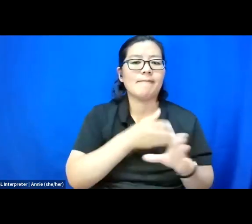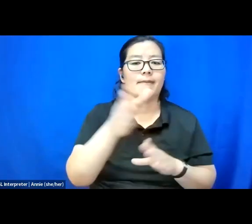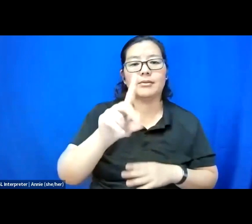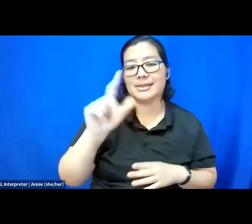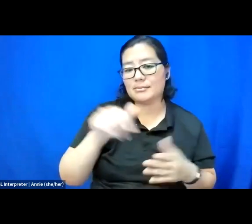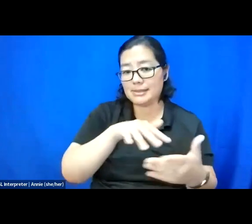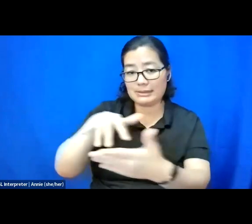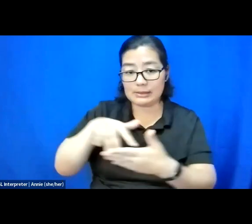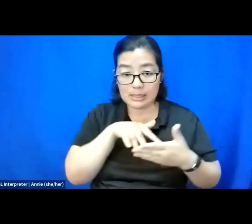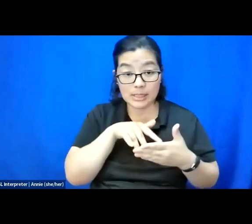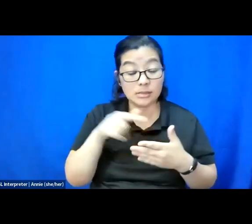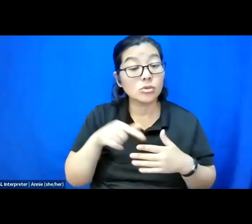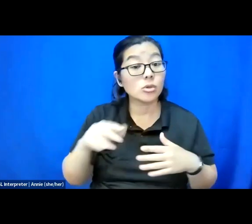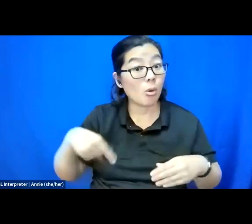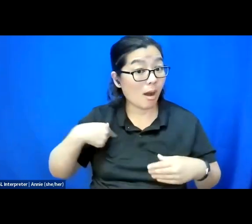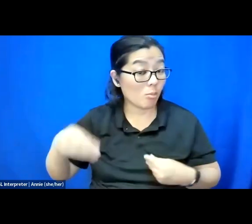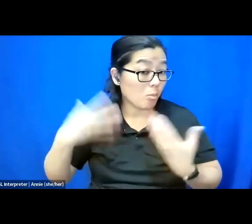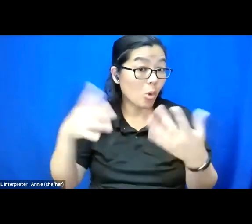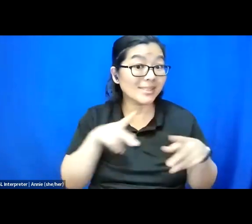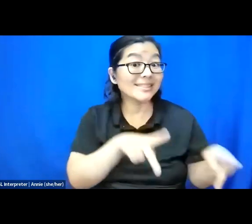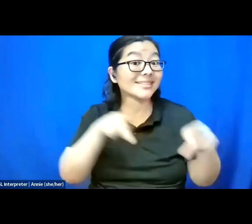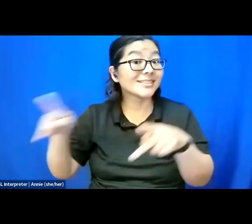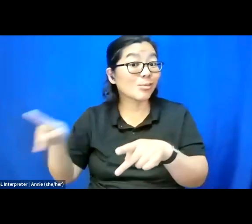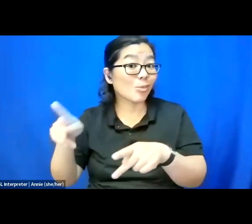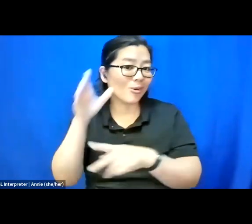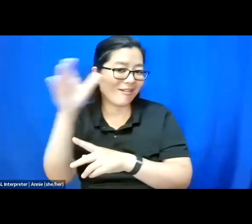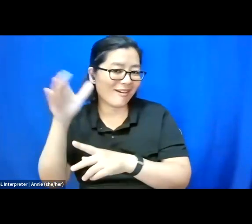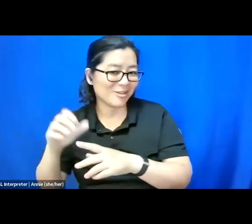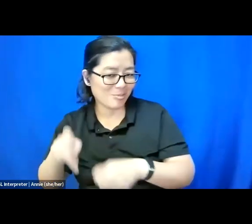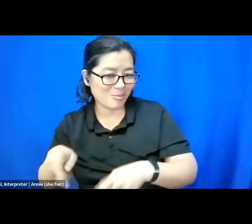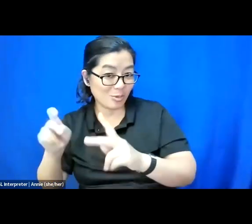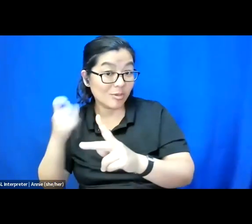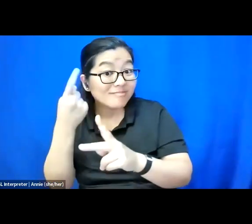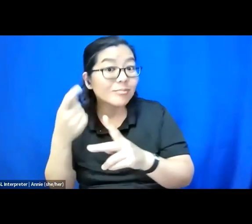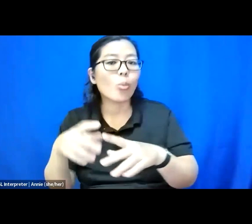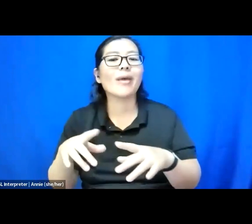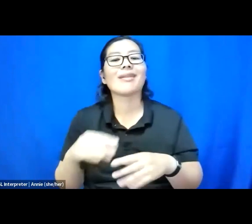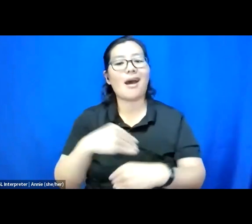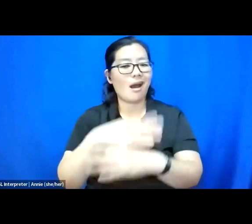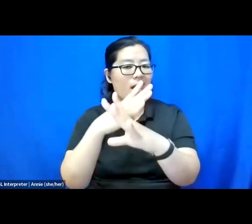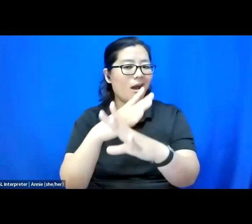So I proposed a similar opportunity, but with a hybrid model and shifting to recognize